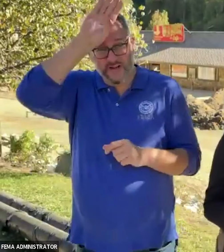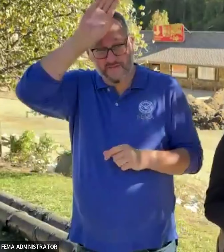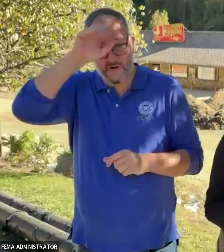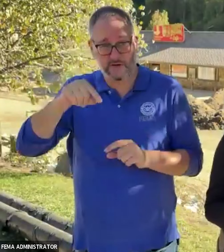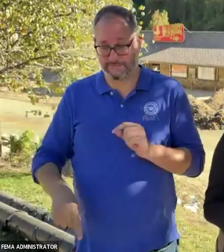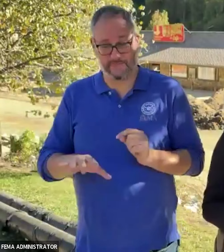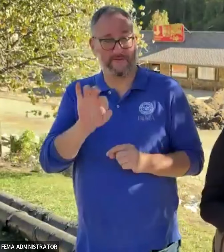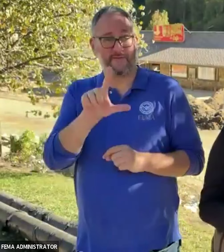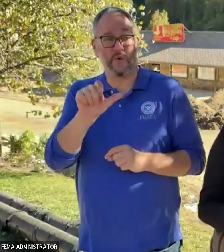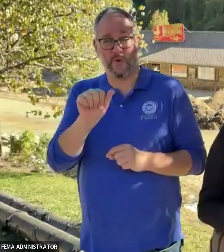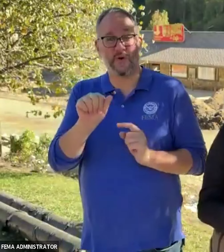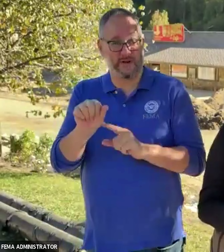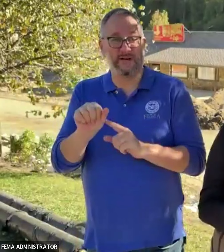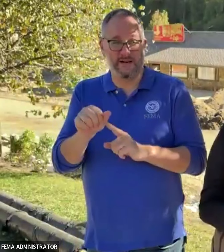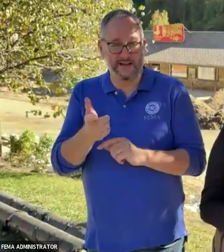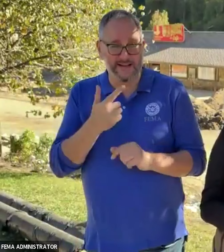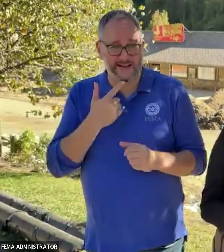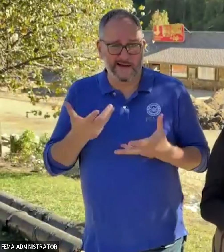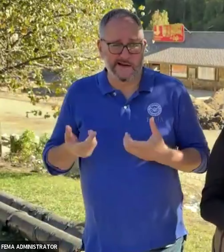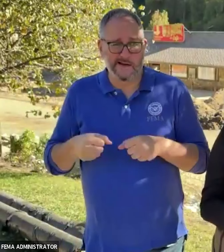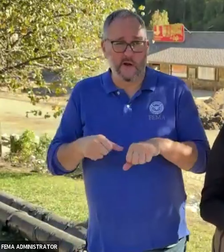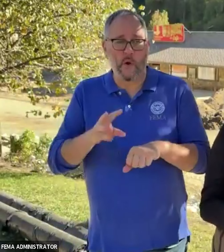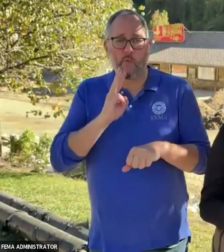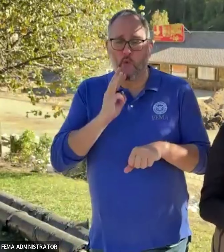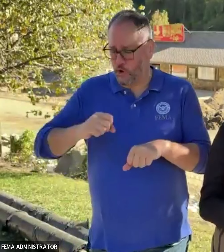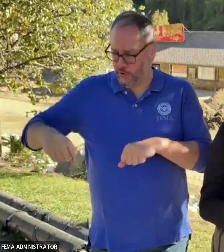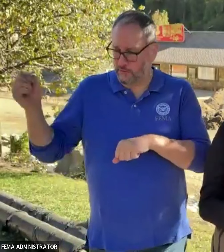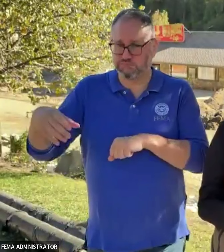who filled a cart with water and fuel to hand out to those who needed it.